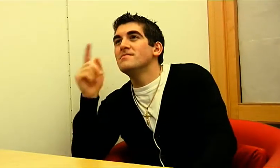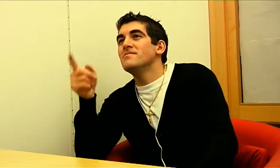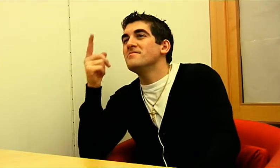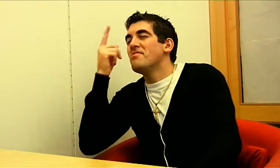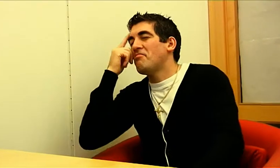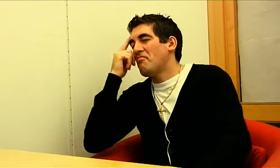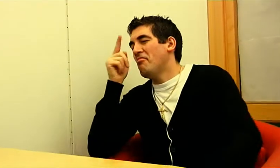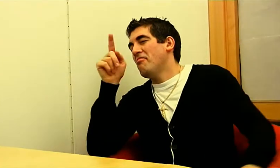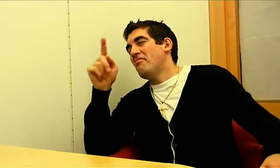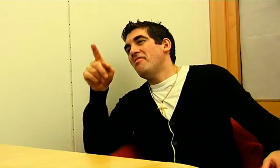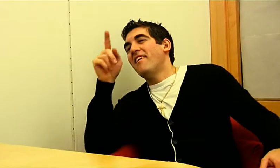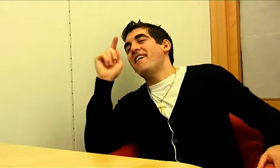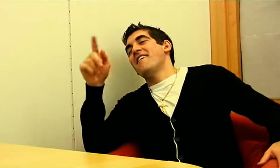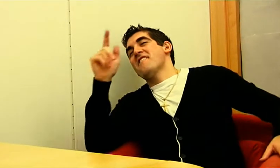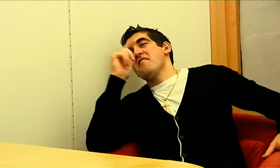You are really smart.